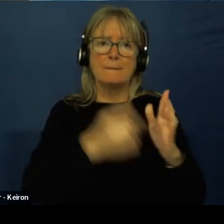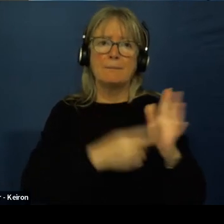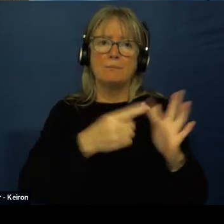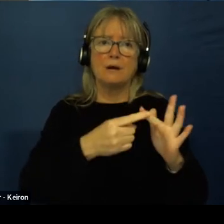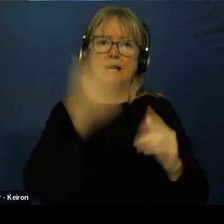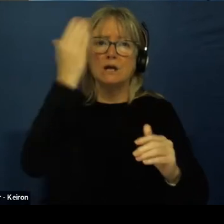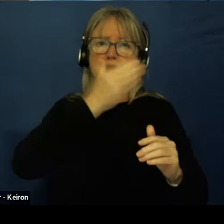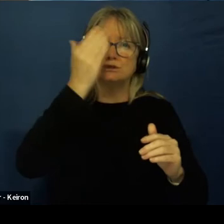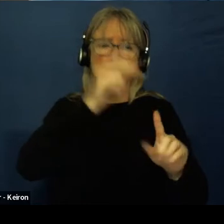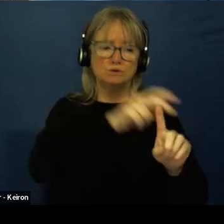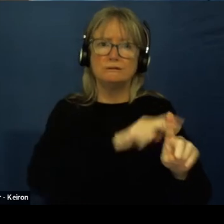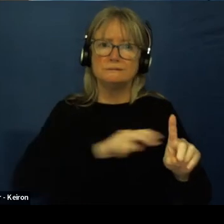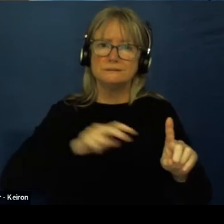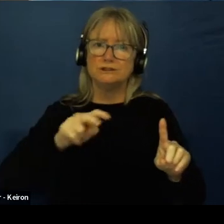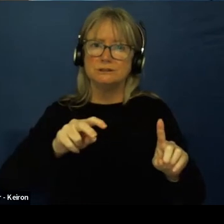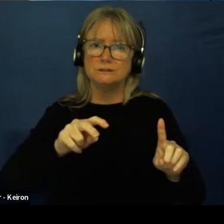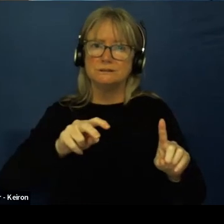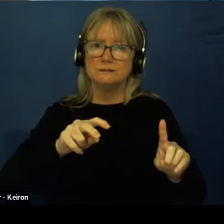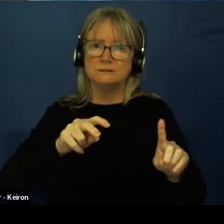Wake or days to school.